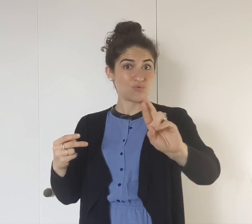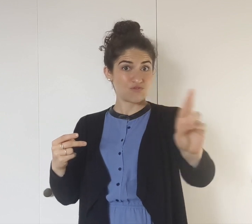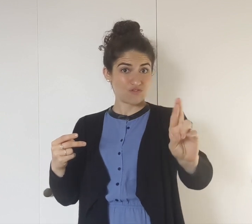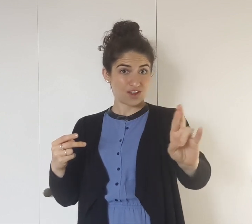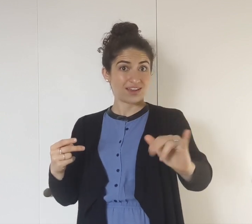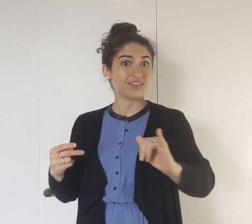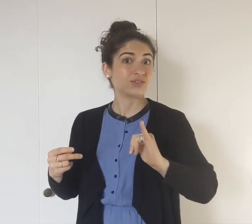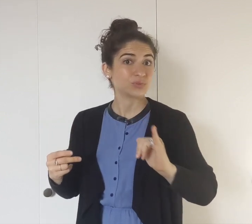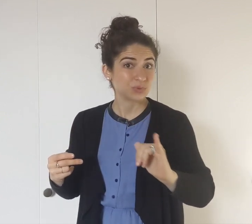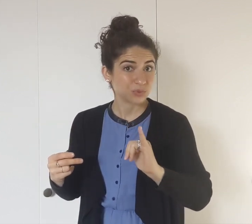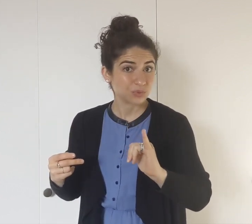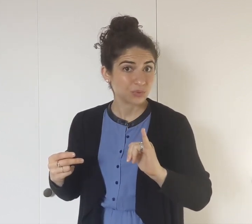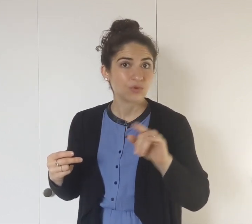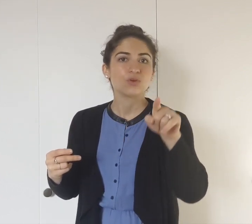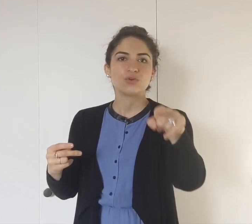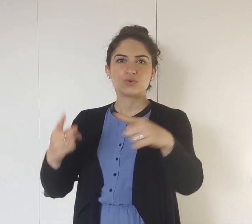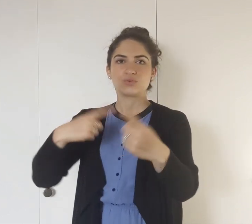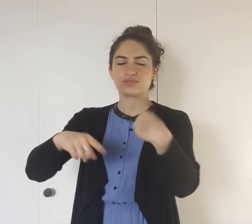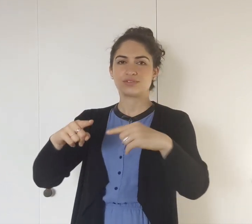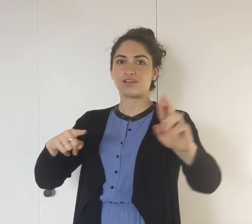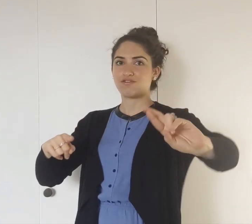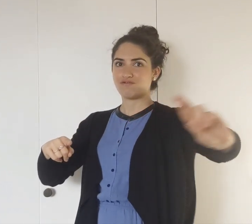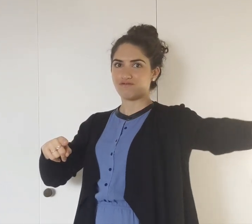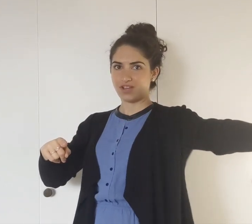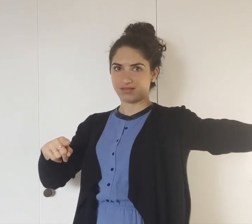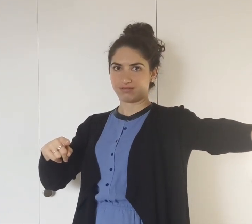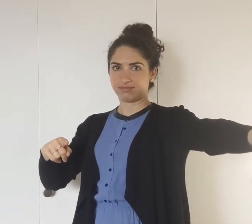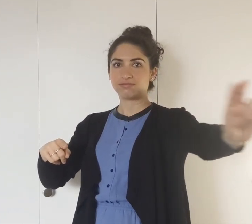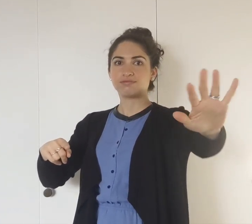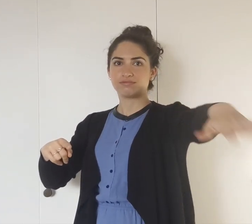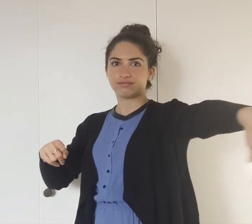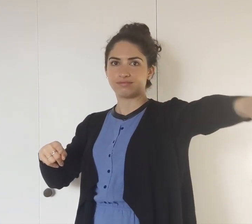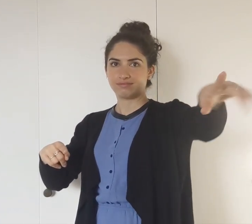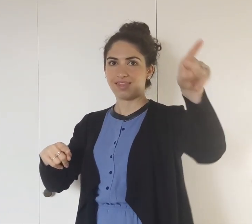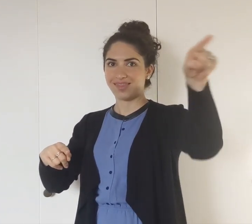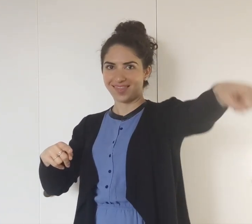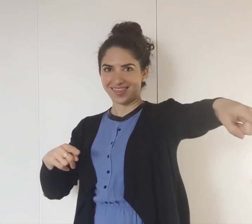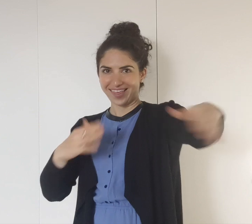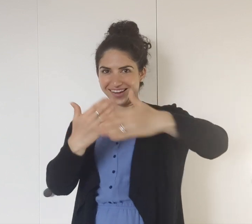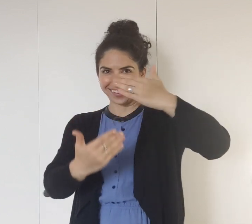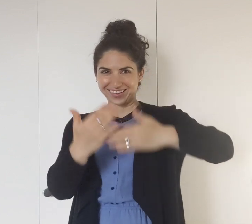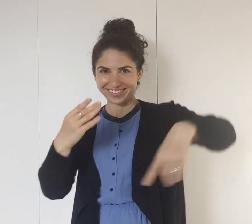So that means if you are a righty, too, then you sign with your right hand!